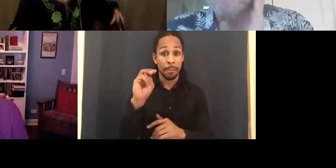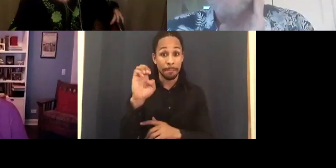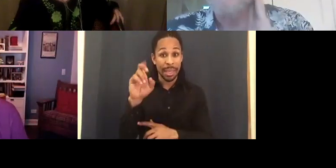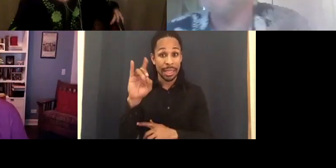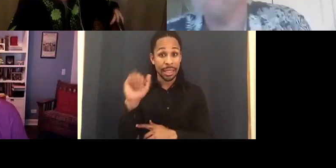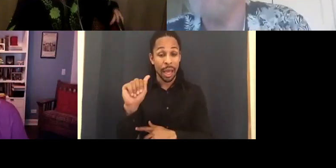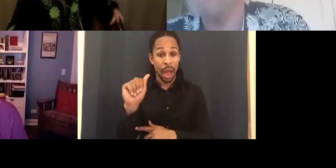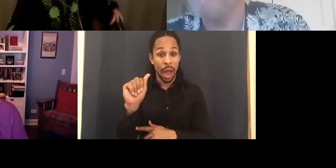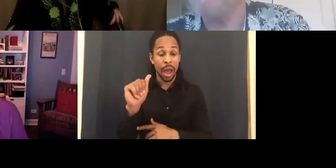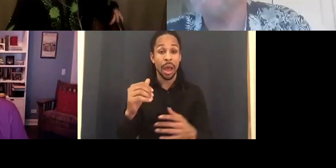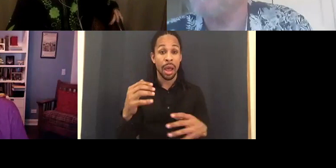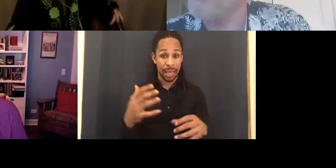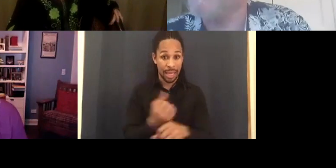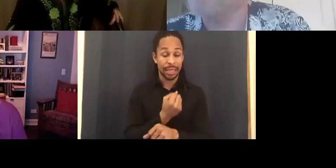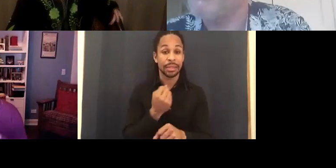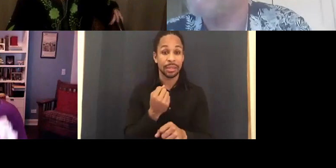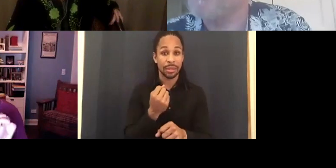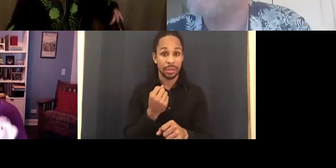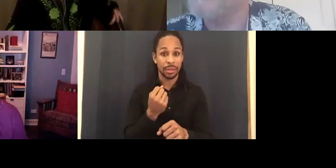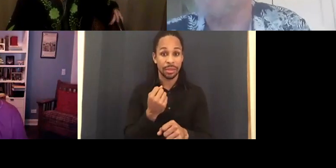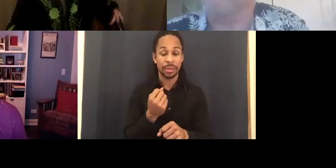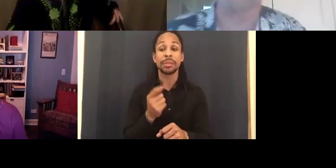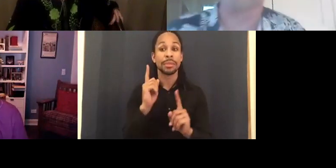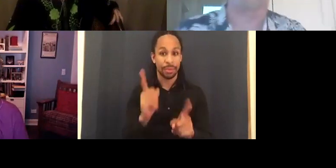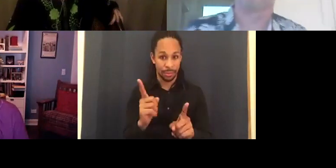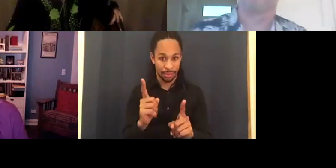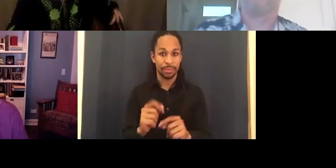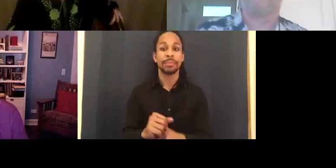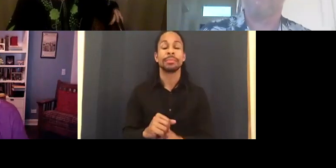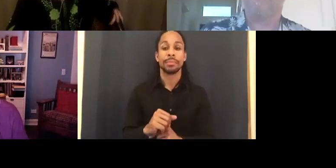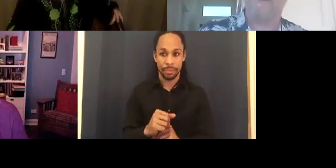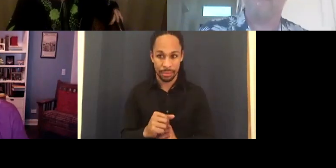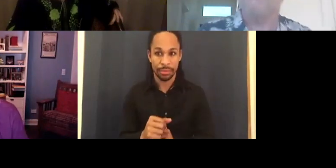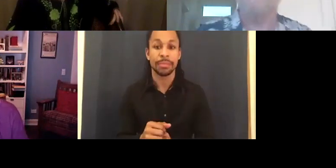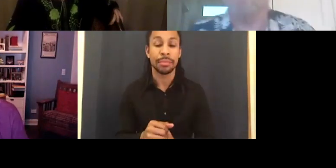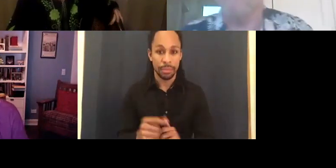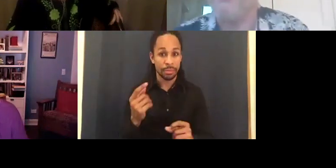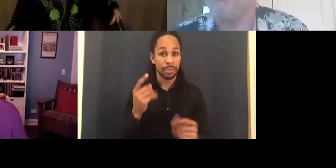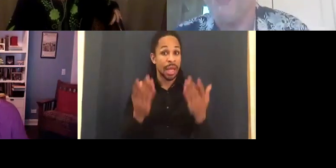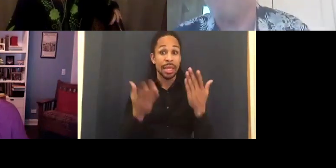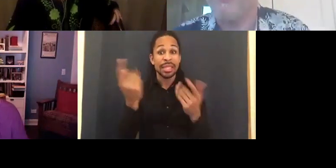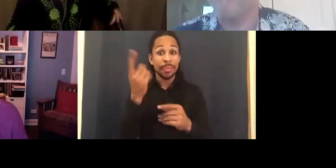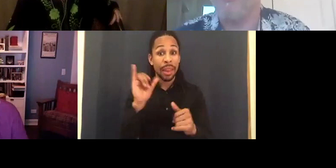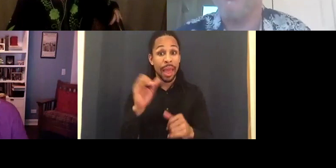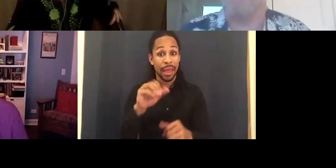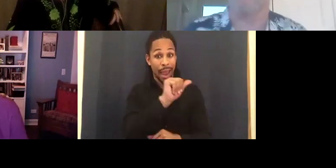Something like maybe a quiet place, for example. Something like a quiet place, for example.